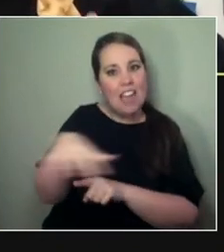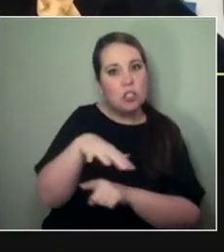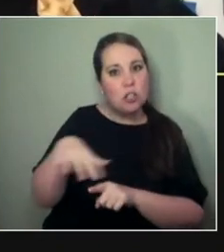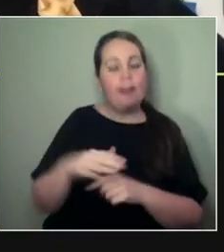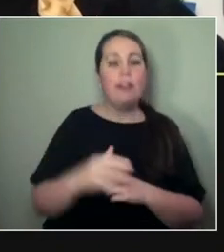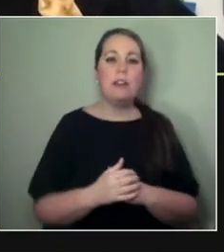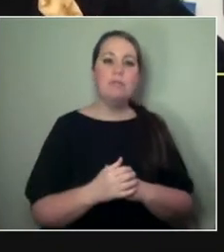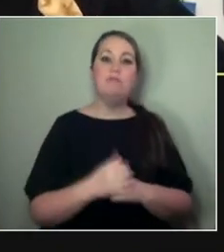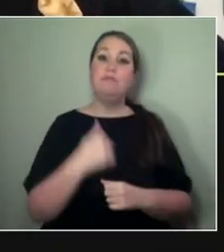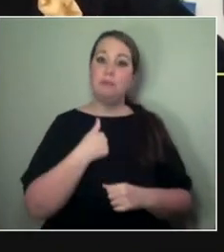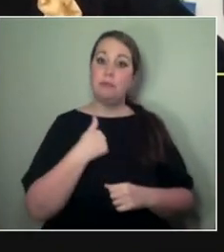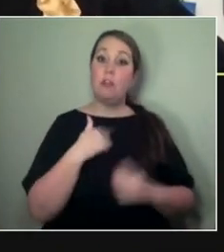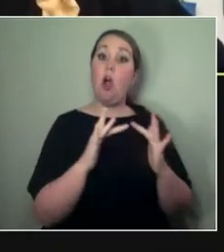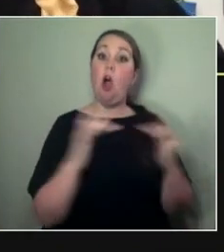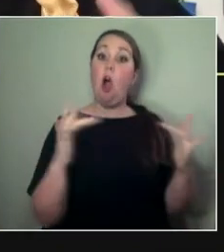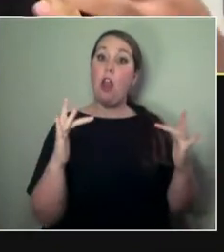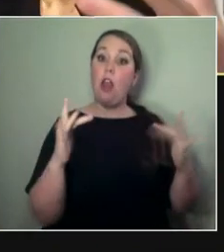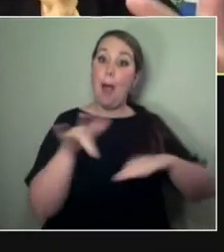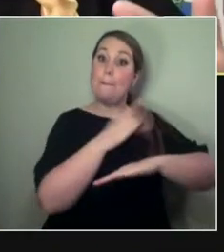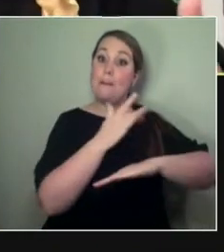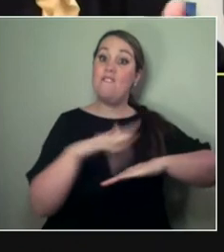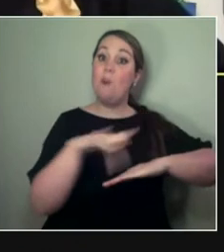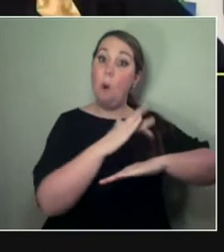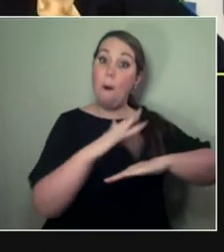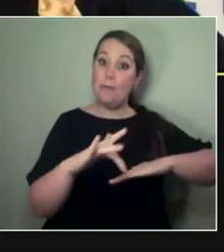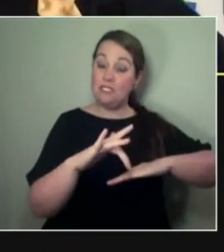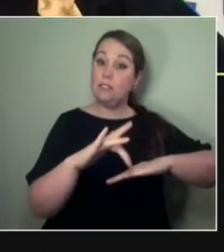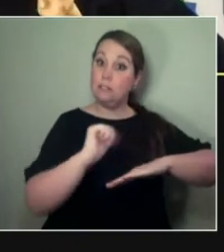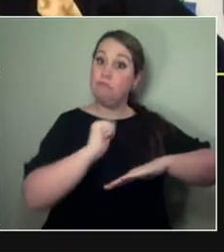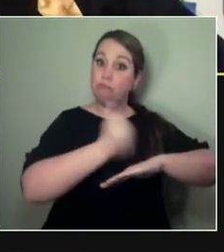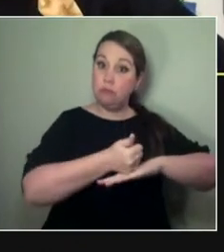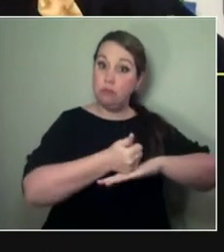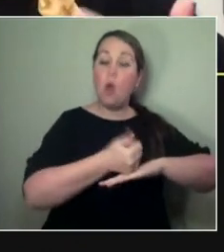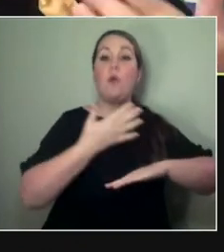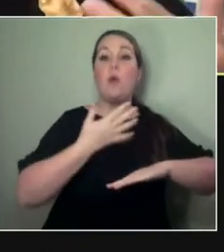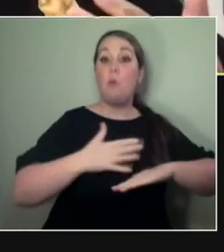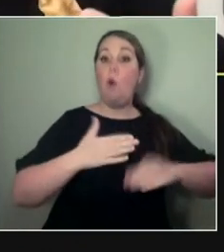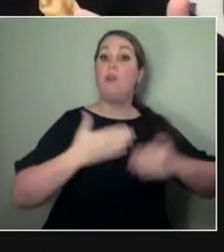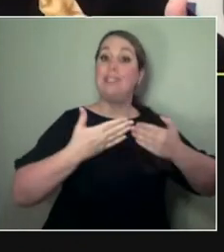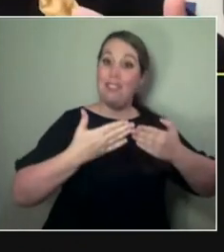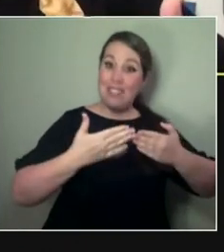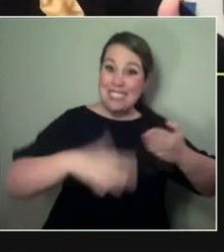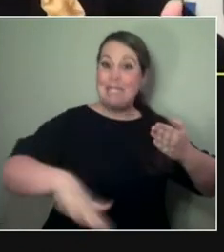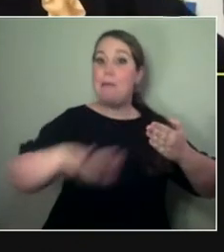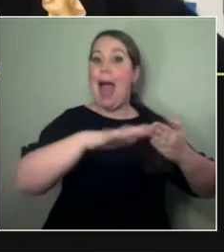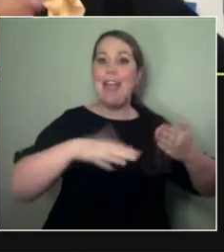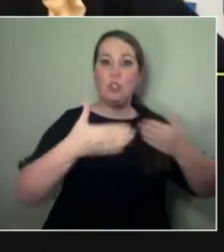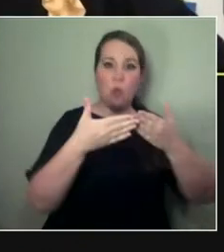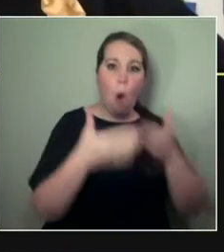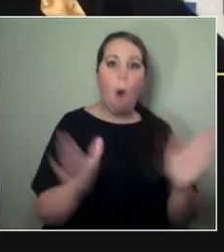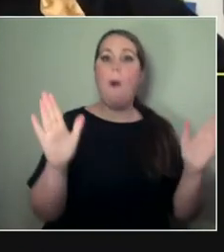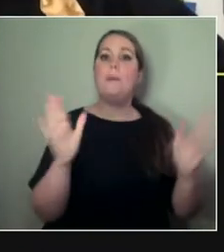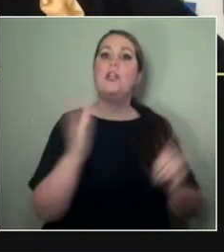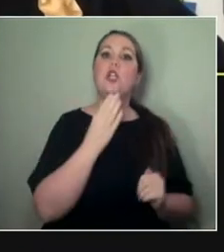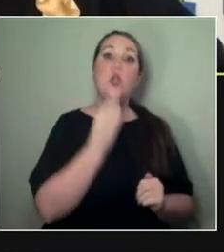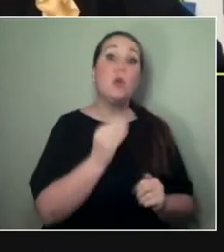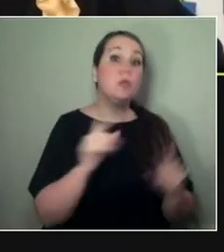we wanted to have the presence of opening the space with a karakia, and so, we put that into our website